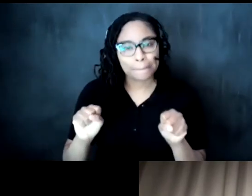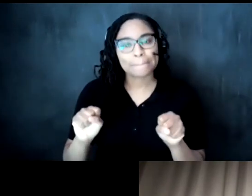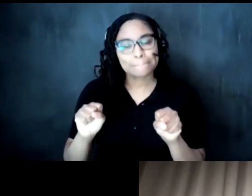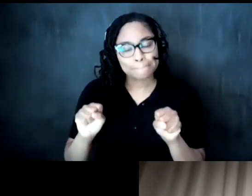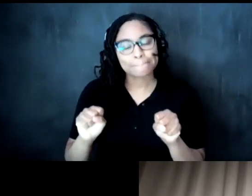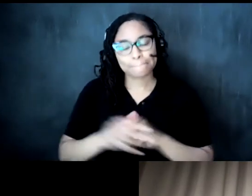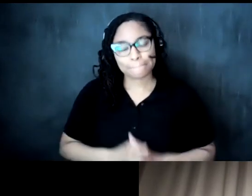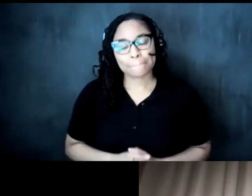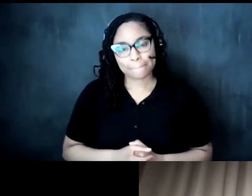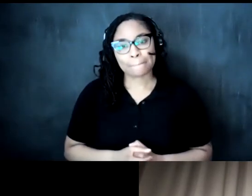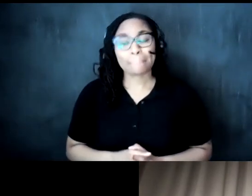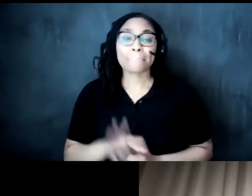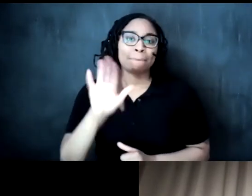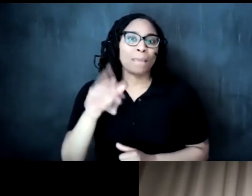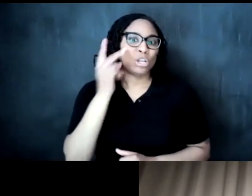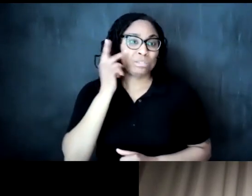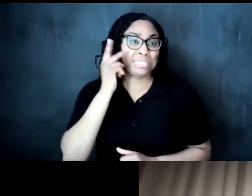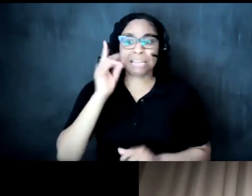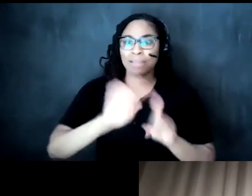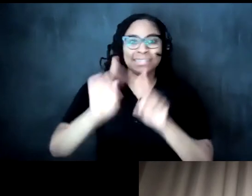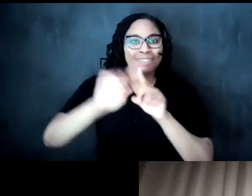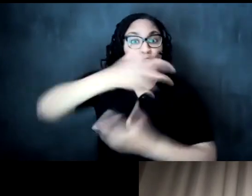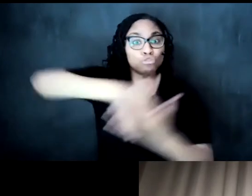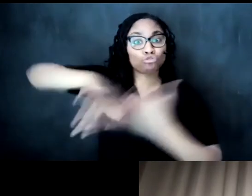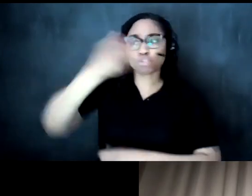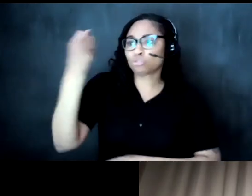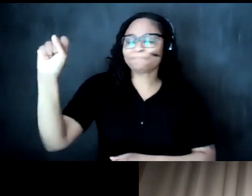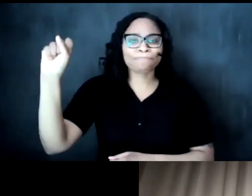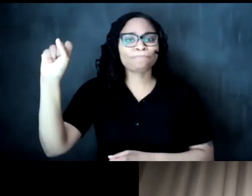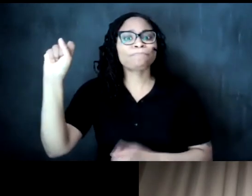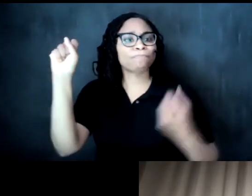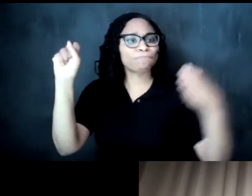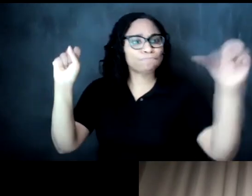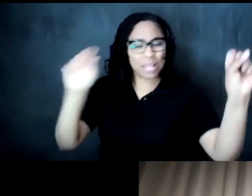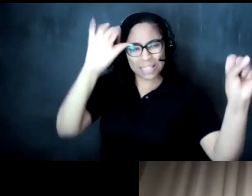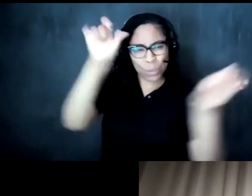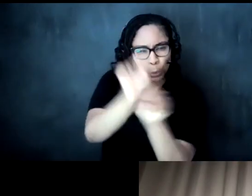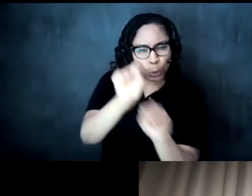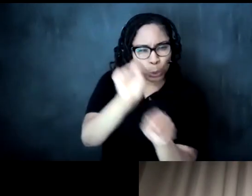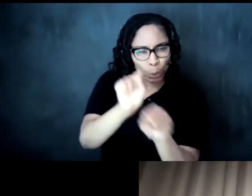we see this in different social movements also it's part of this work that pushes forward